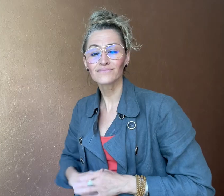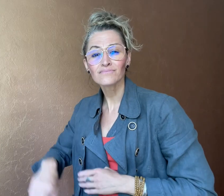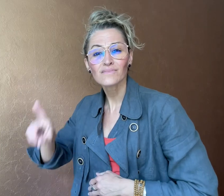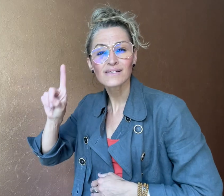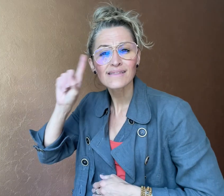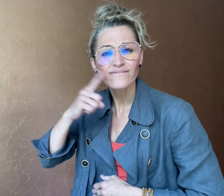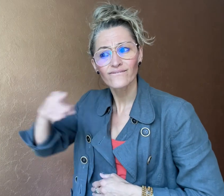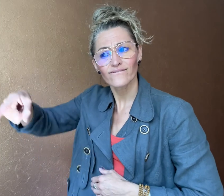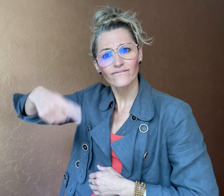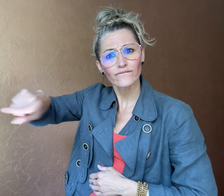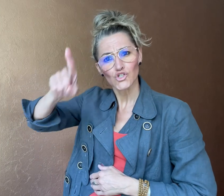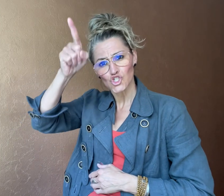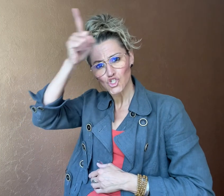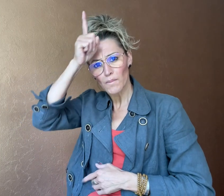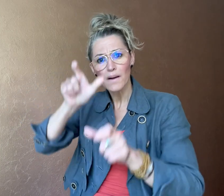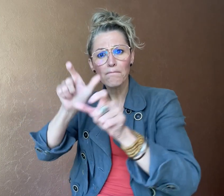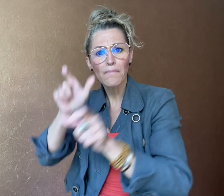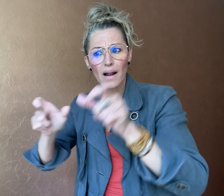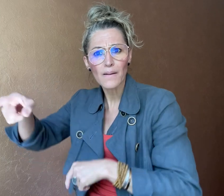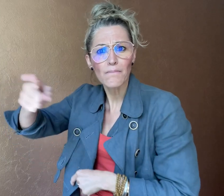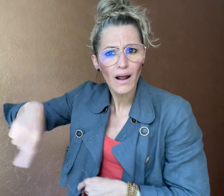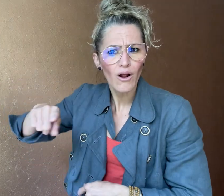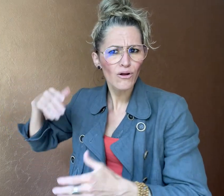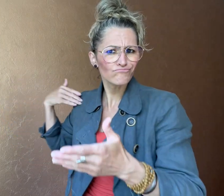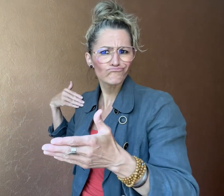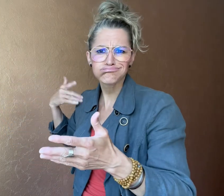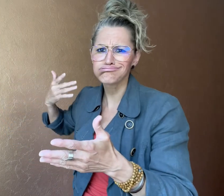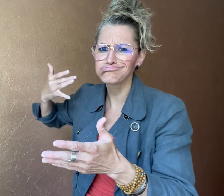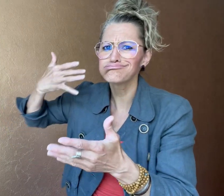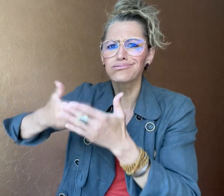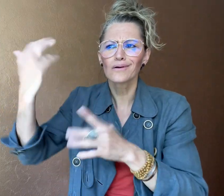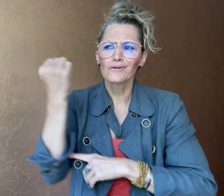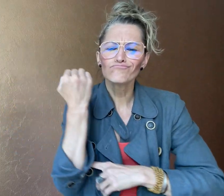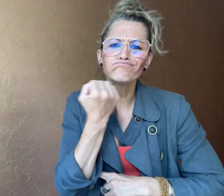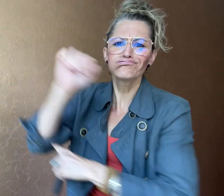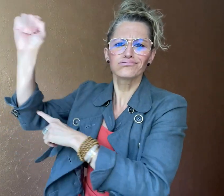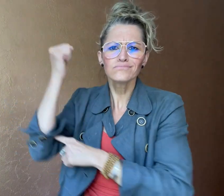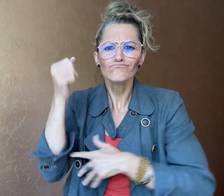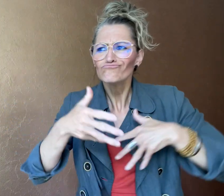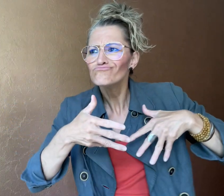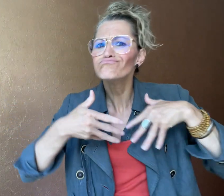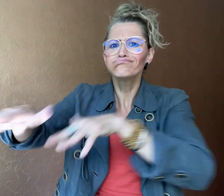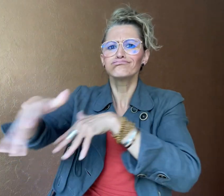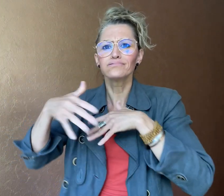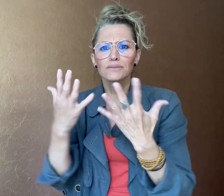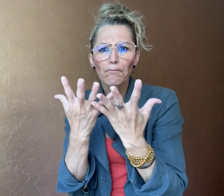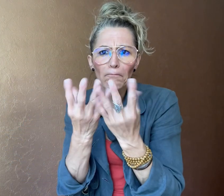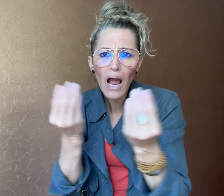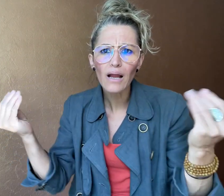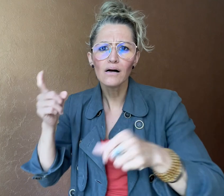There have been multiple protests by Deaf German people fighting